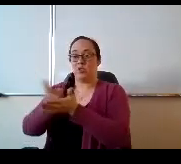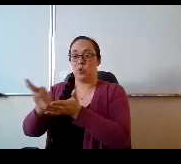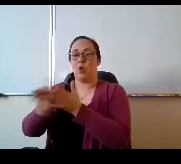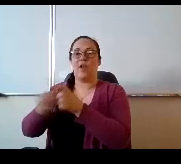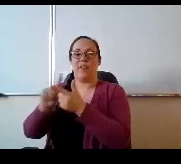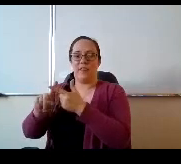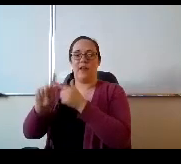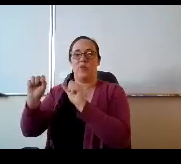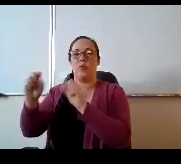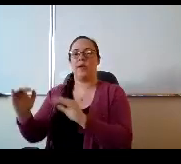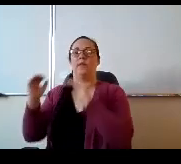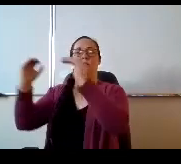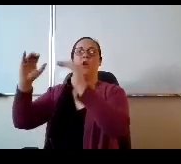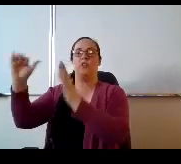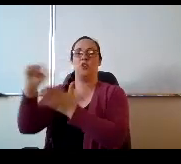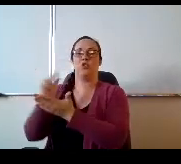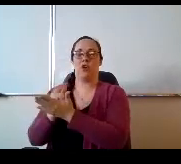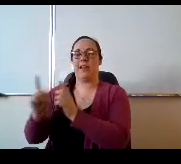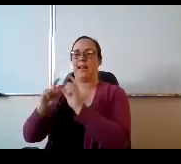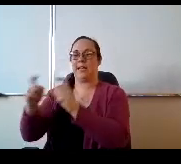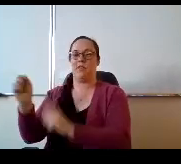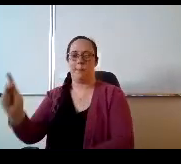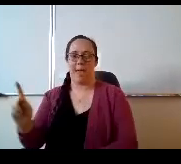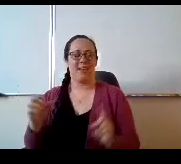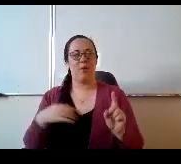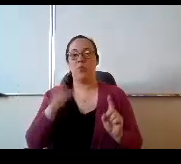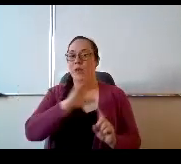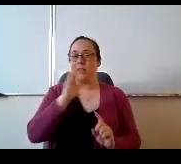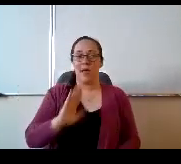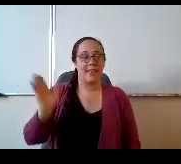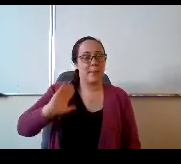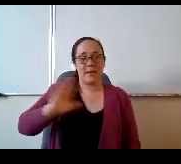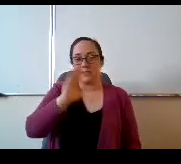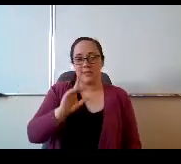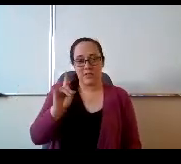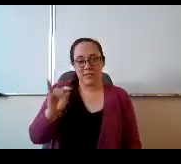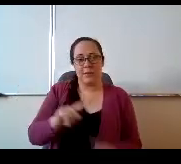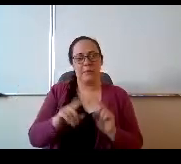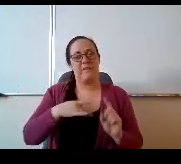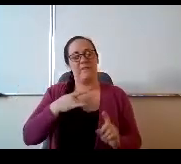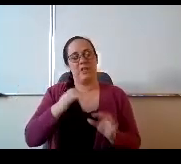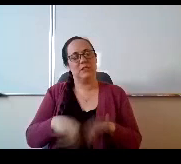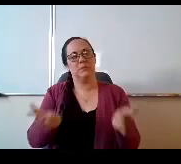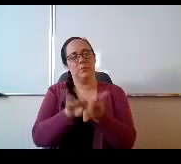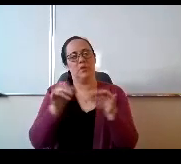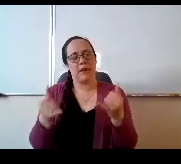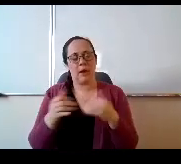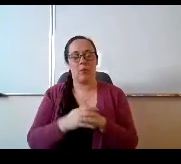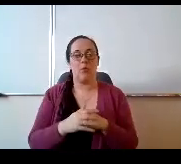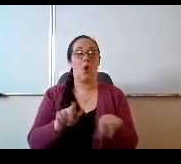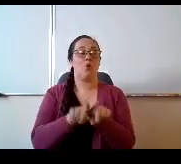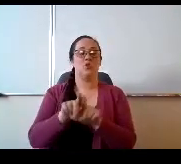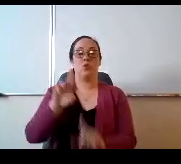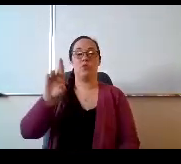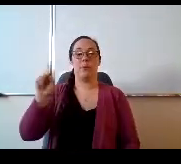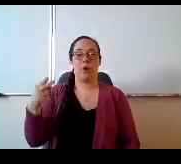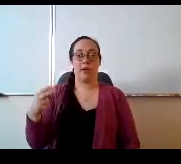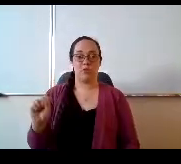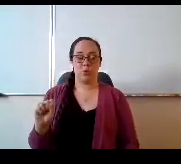But it's something that we felt we really needed to do. Another component that is happening at Rampart High School. I know that Mr Alvarez is actually